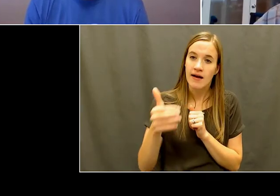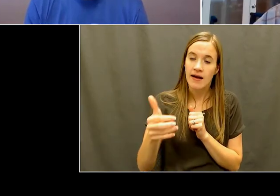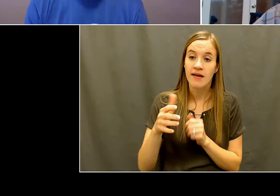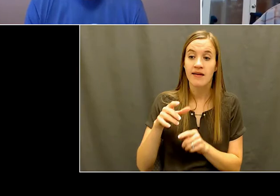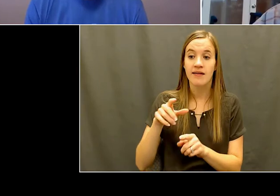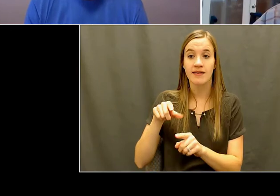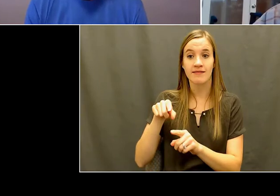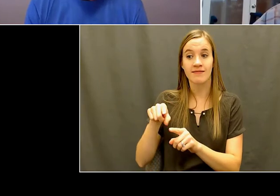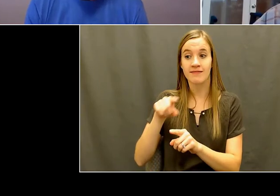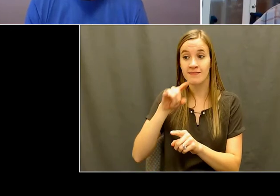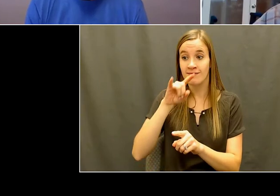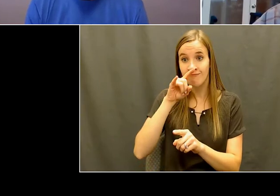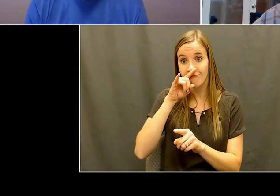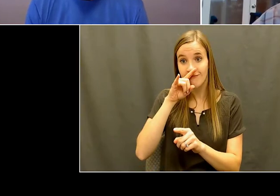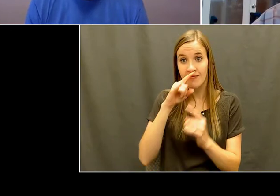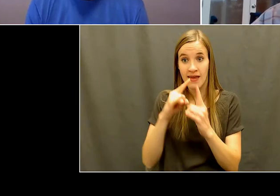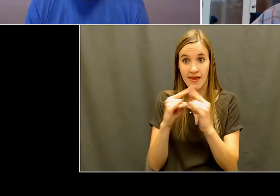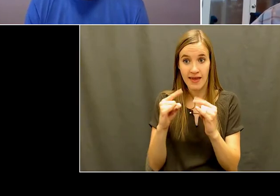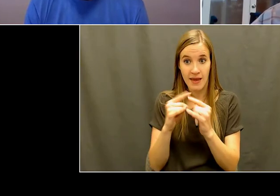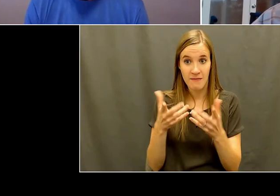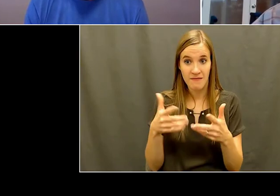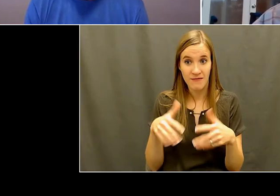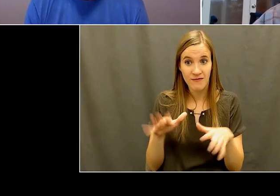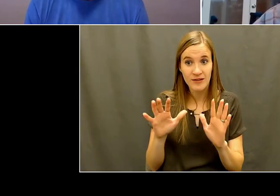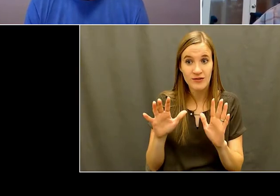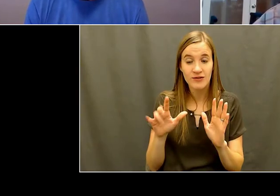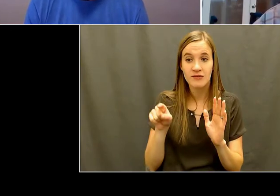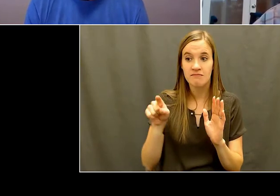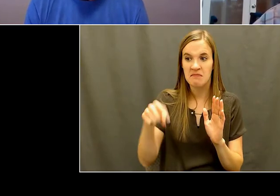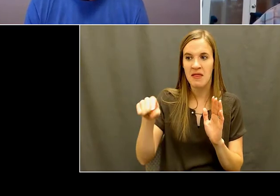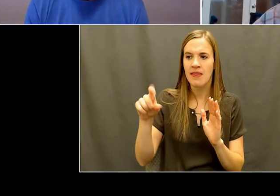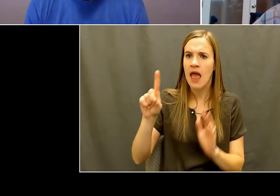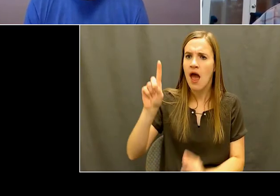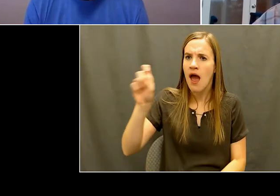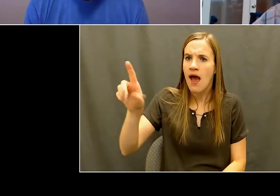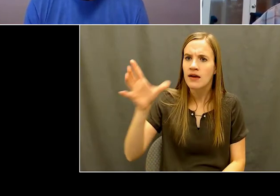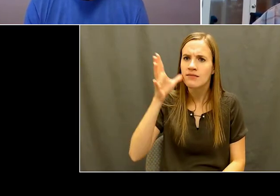friends or start asking, Hey, can I, can I join the track